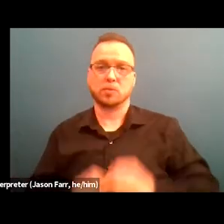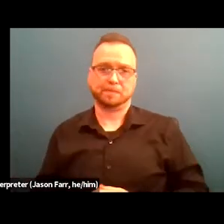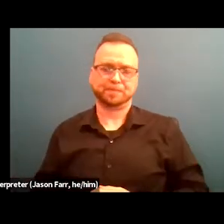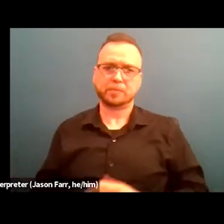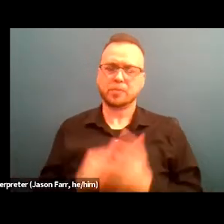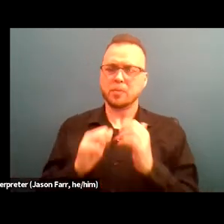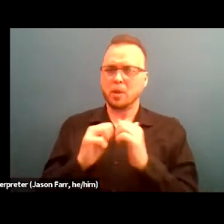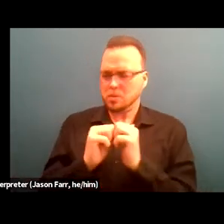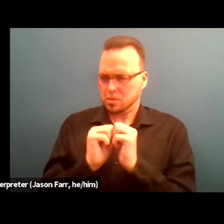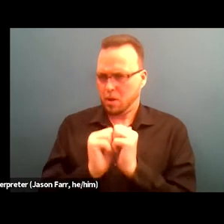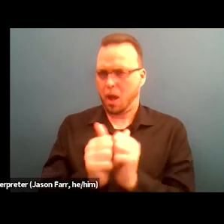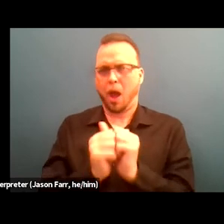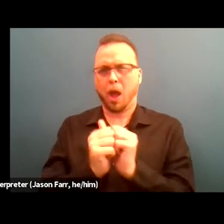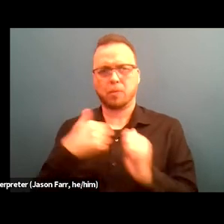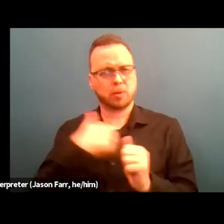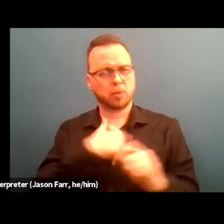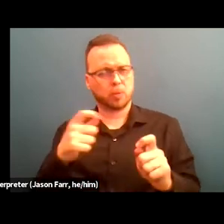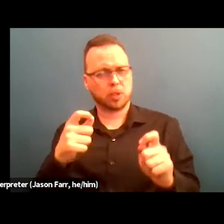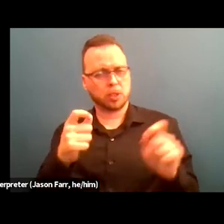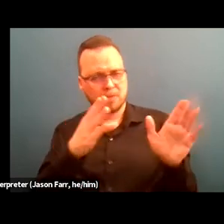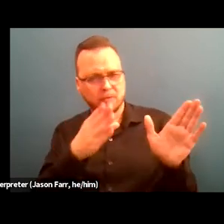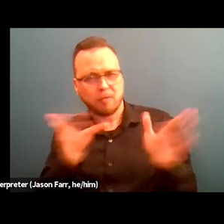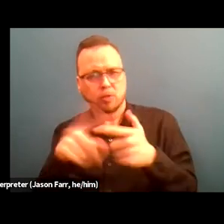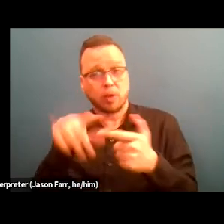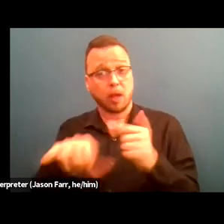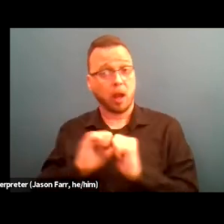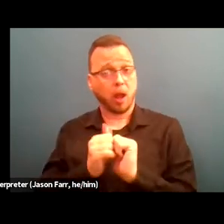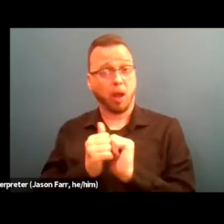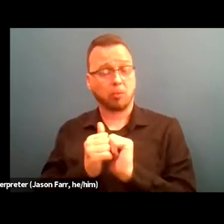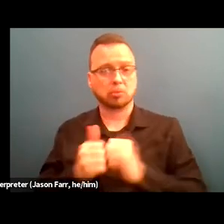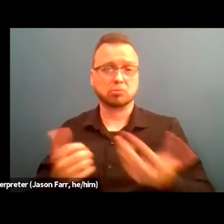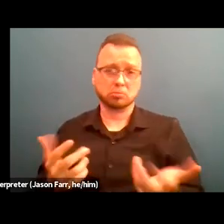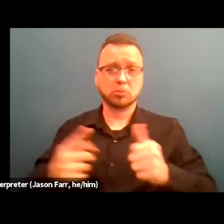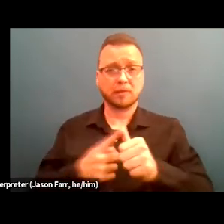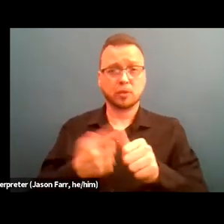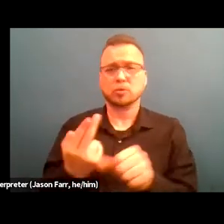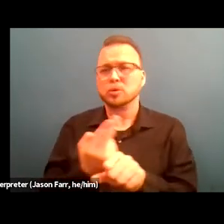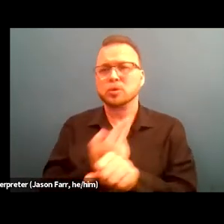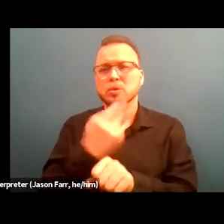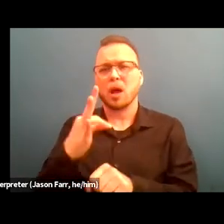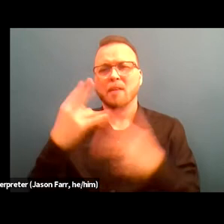to shift the dial in that regard were one, the use of criminal background checks. So we do complete them,